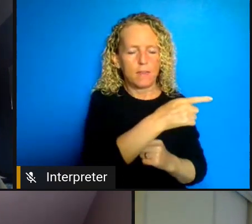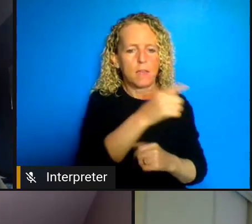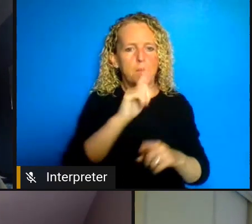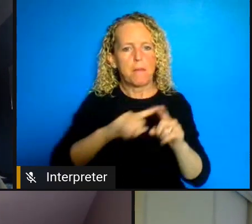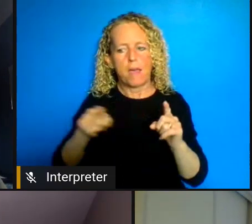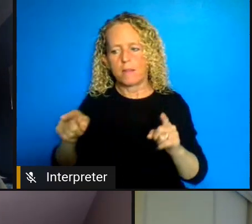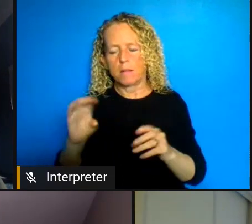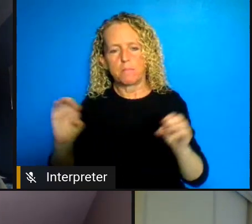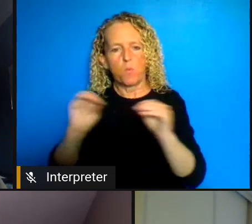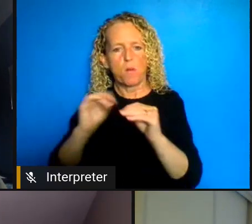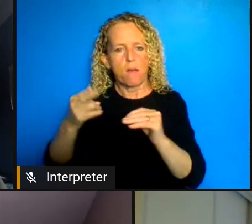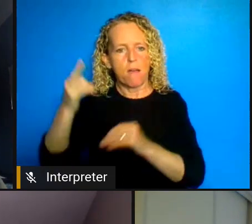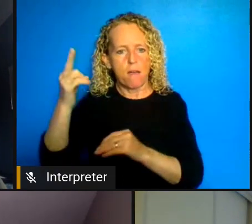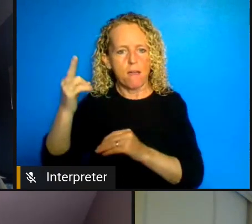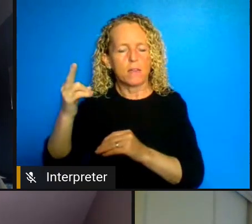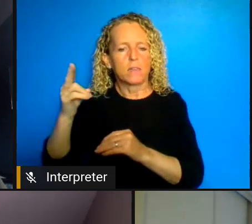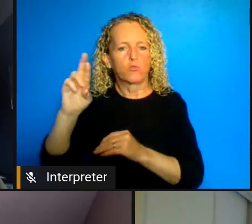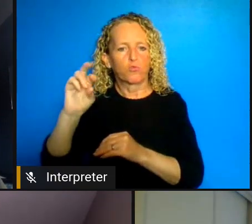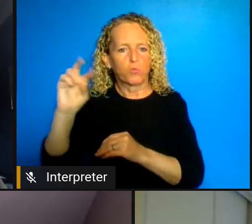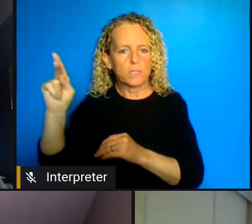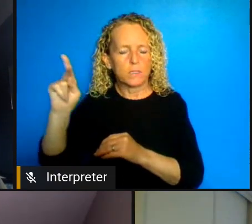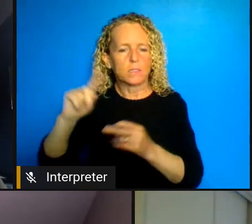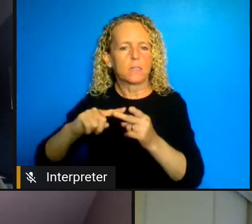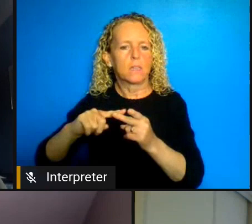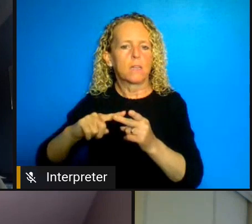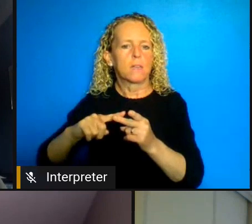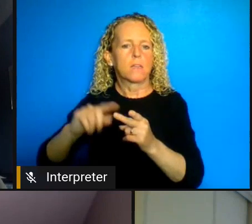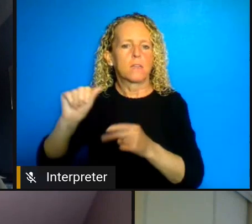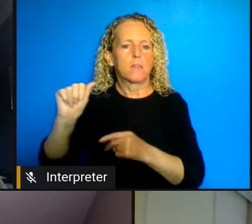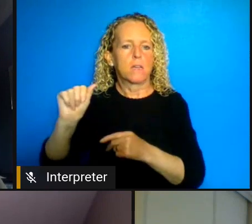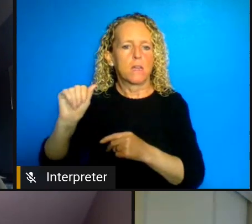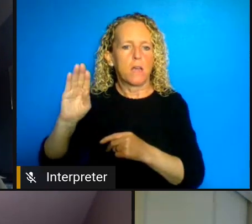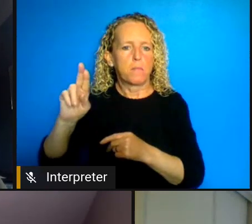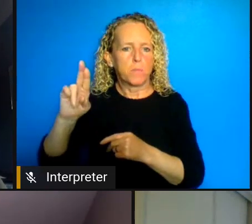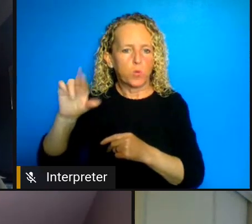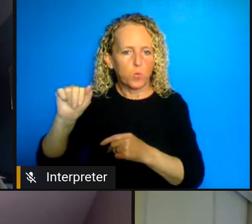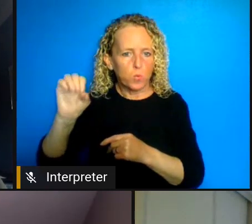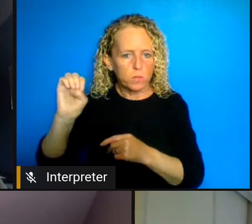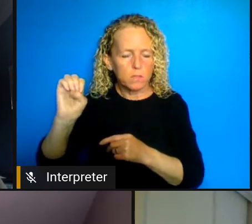past history of abuse of mental illness they have they have suffered horrible